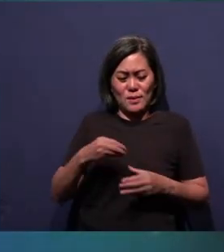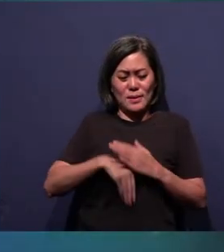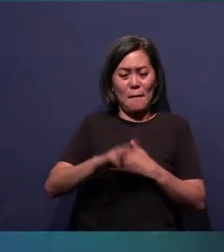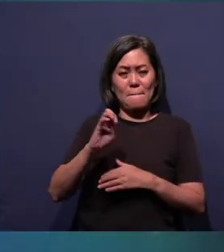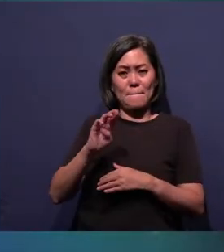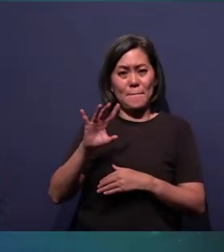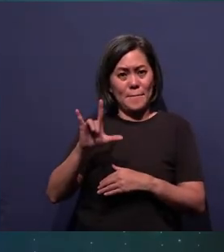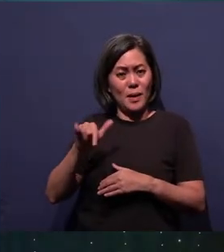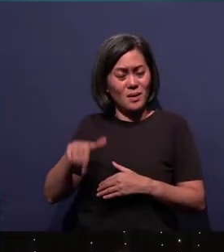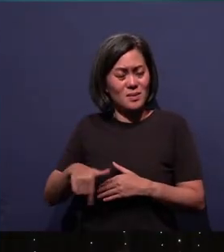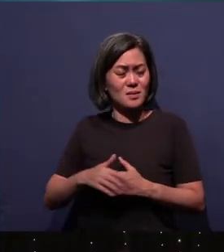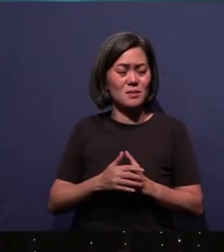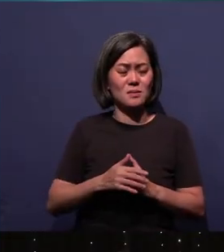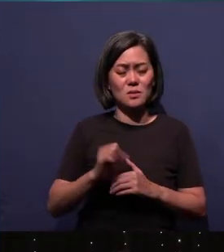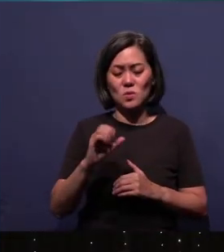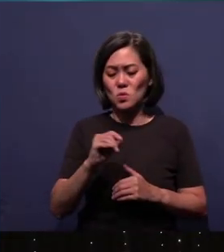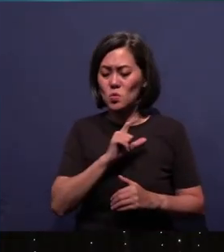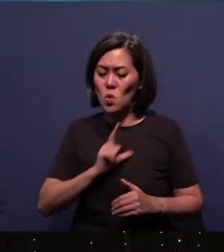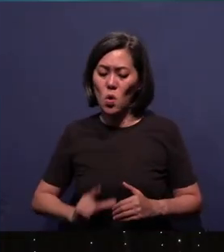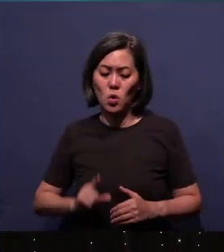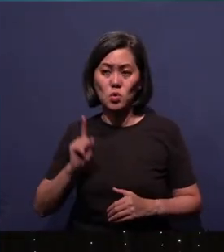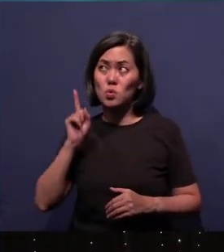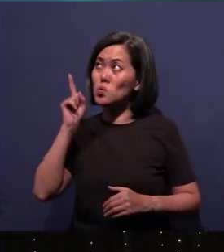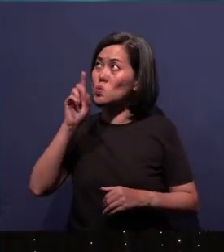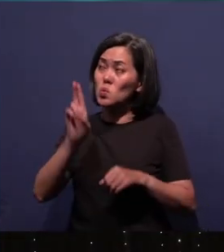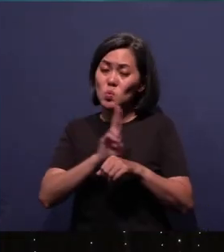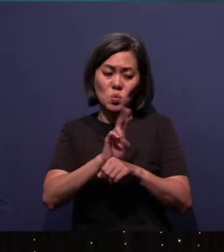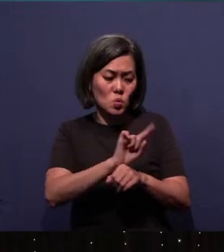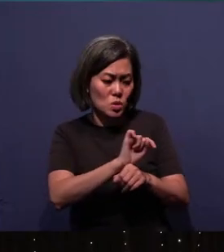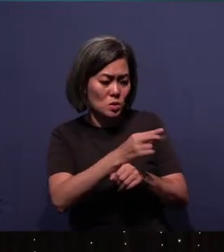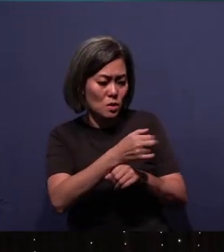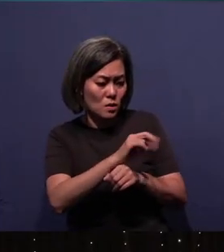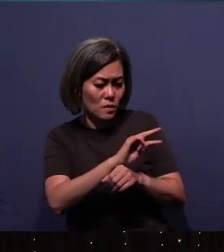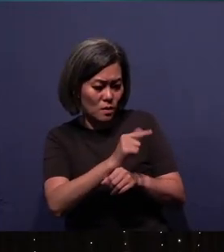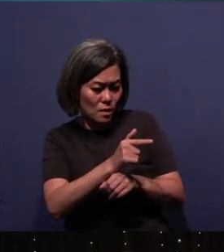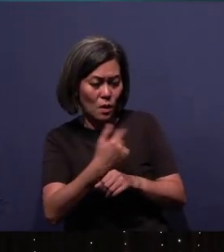So Lord, as You have used Thang, we ask that You